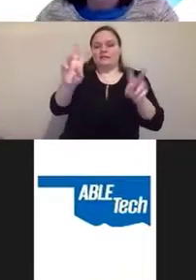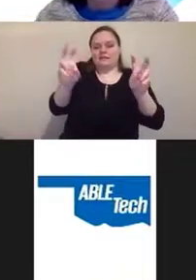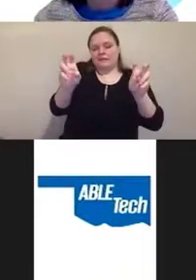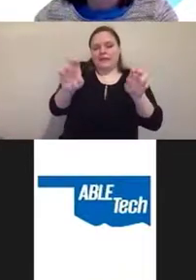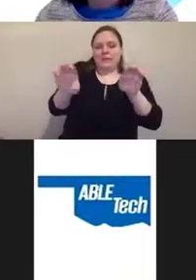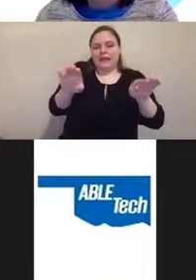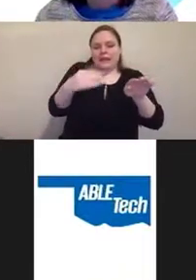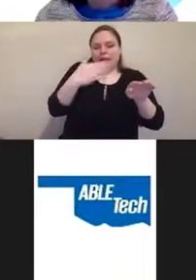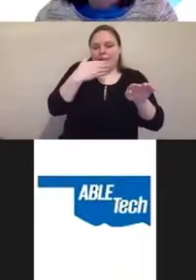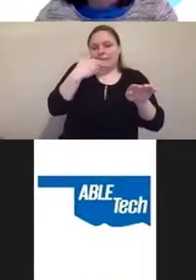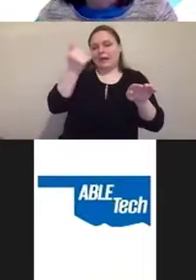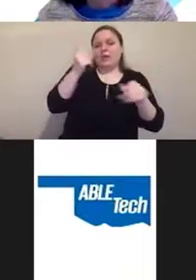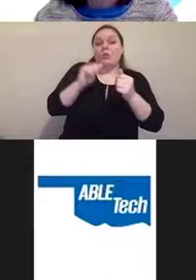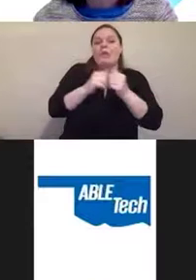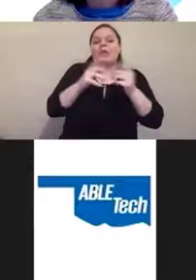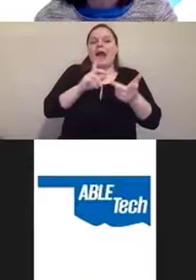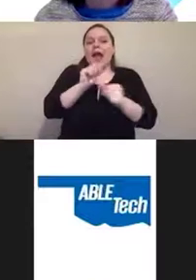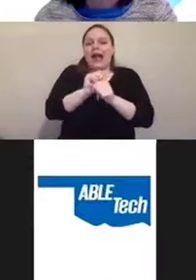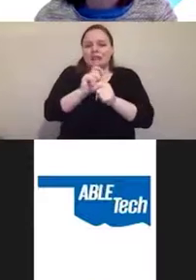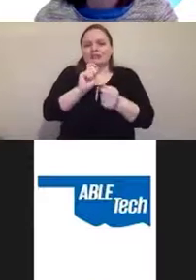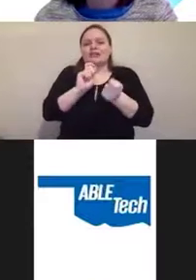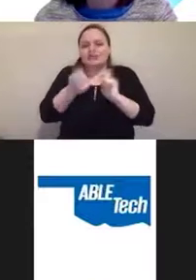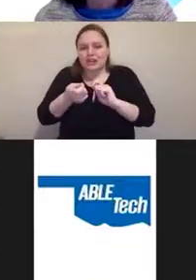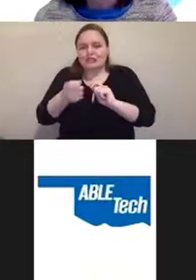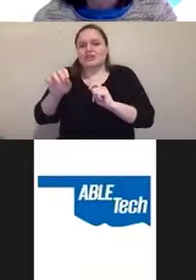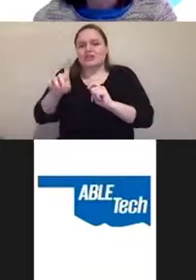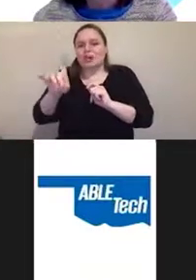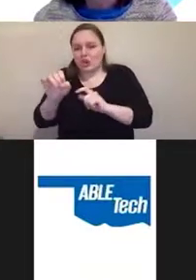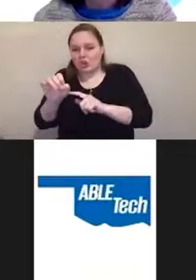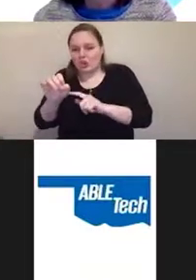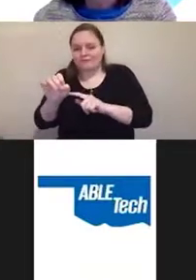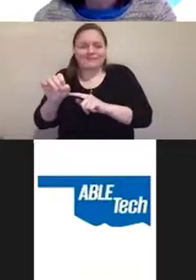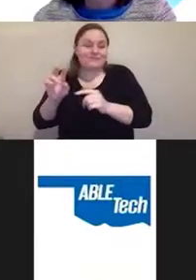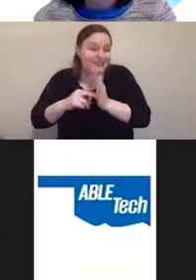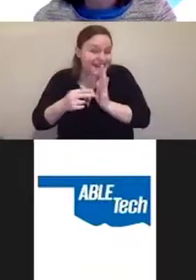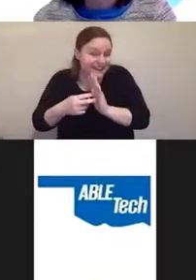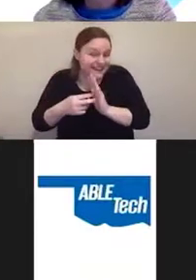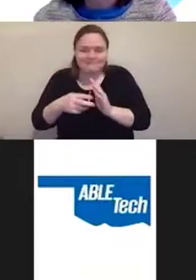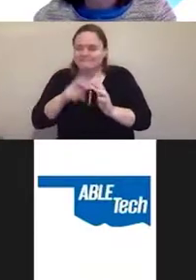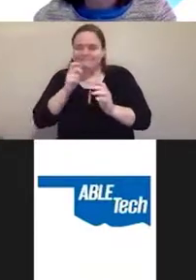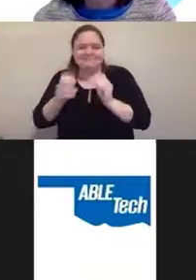They, doesn't actually fix the problems on the underlying code,